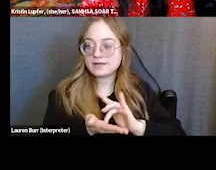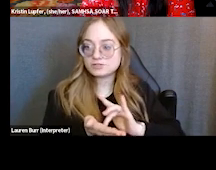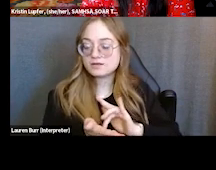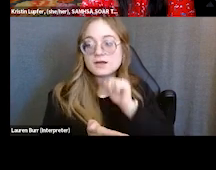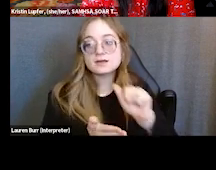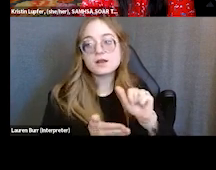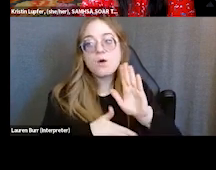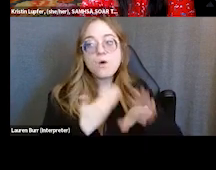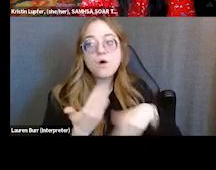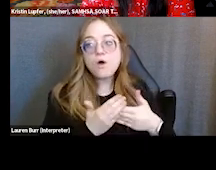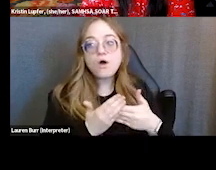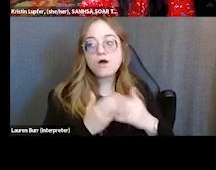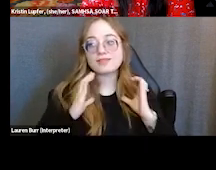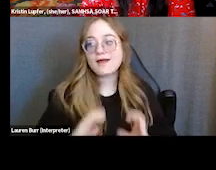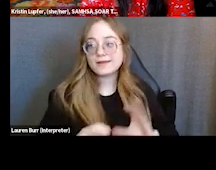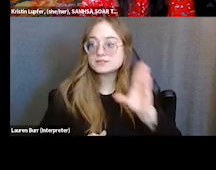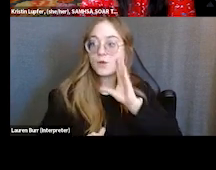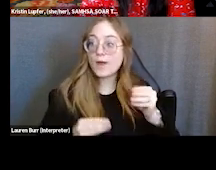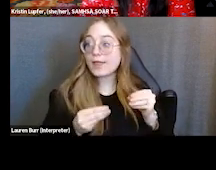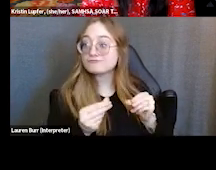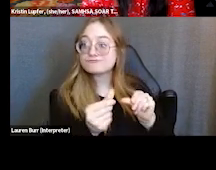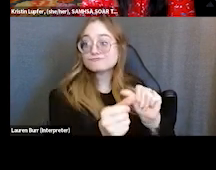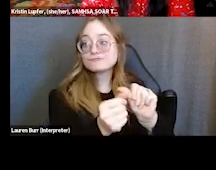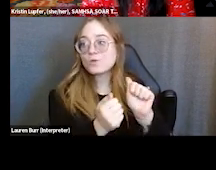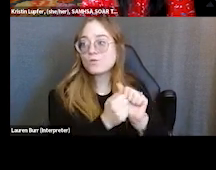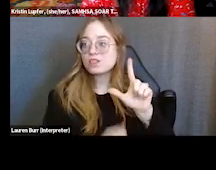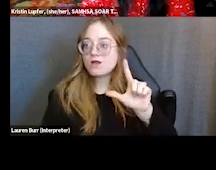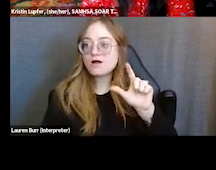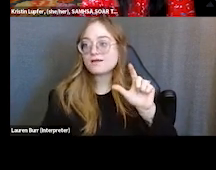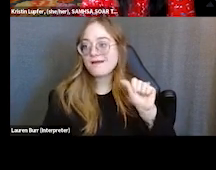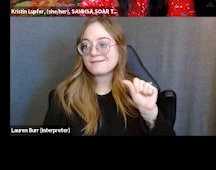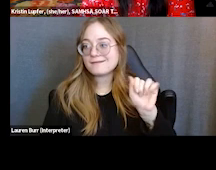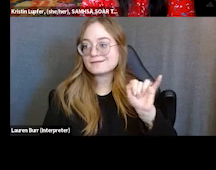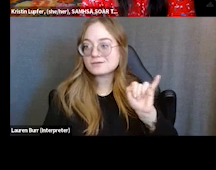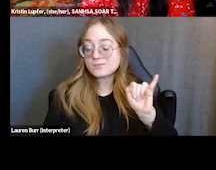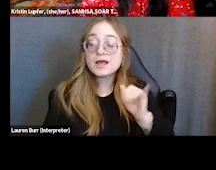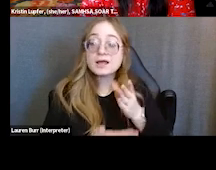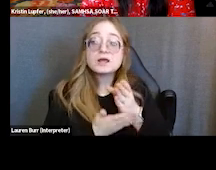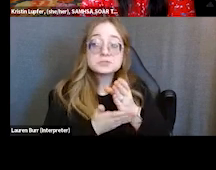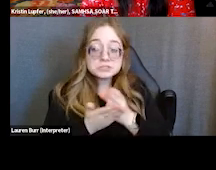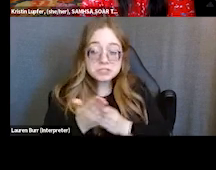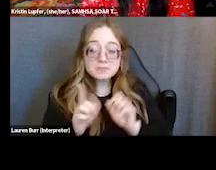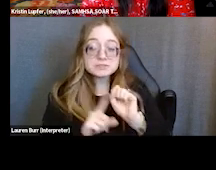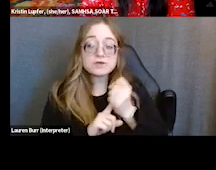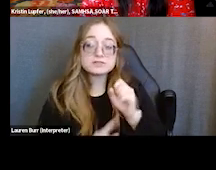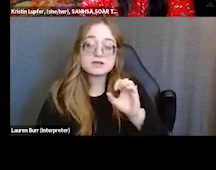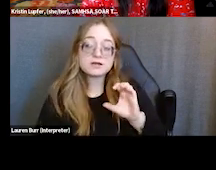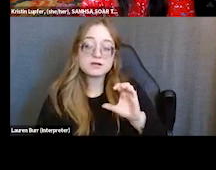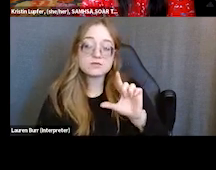on the long-acting injectables. For some more serious cases, Clozaril can kind of really help a lot